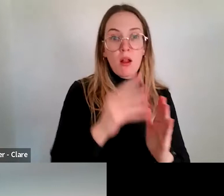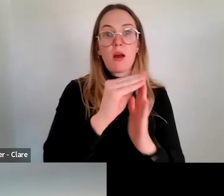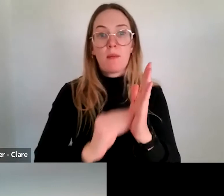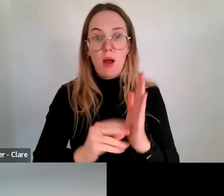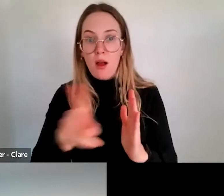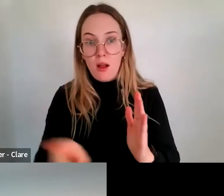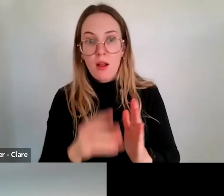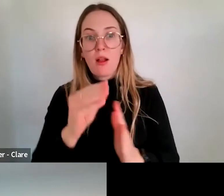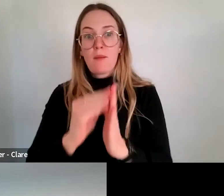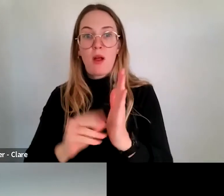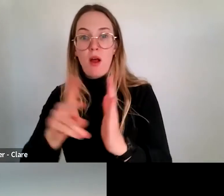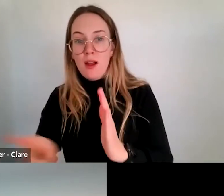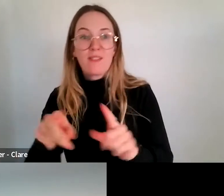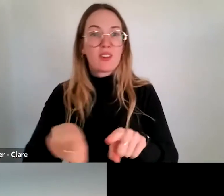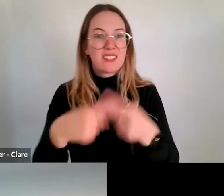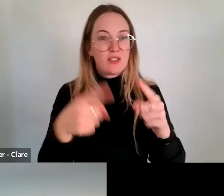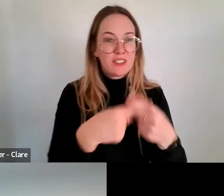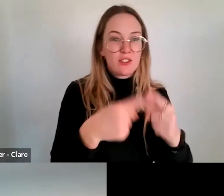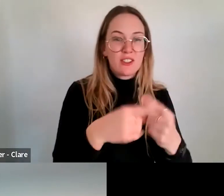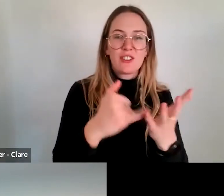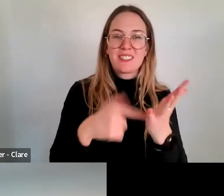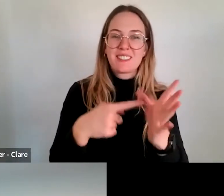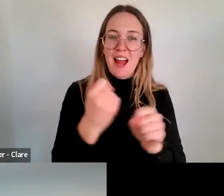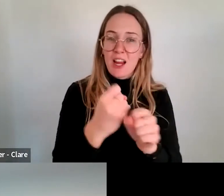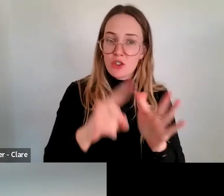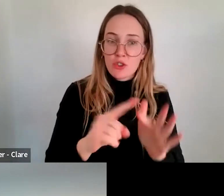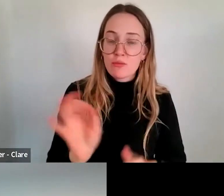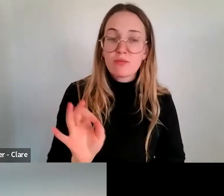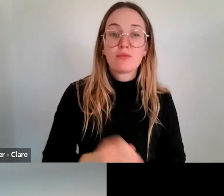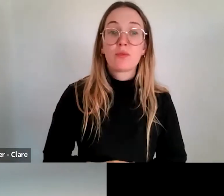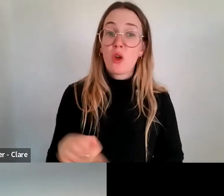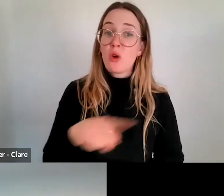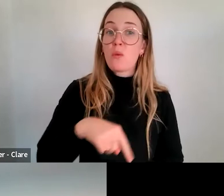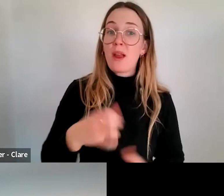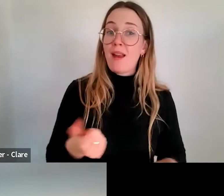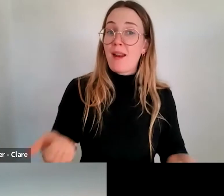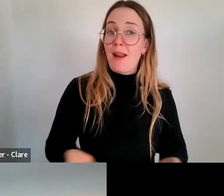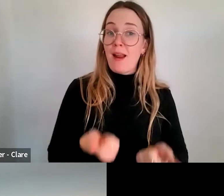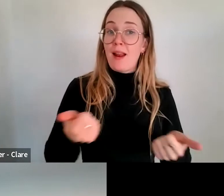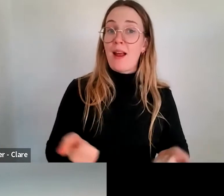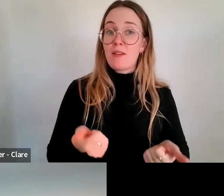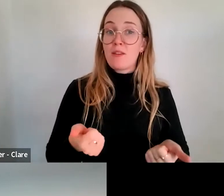different stages necessarily of a project, that there was capacity within this program to really put together a